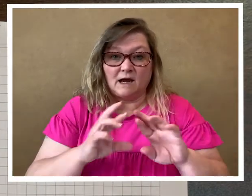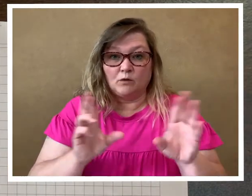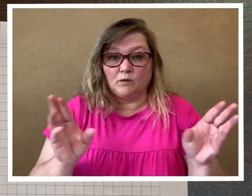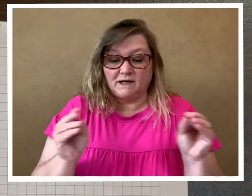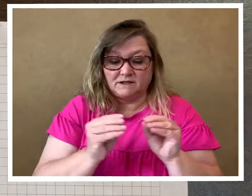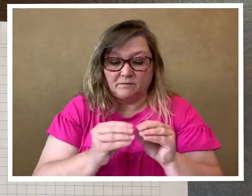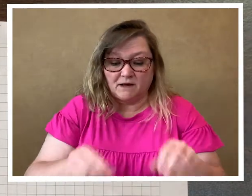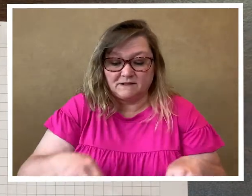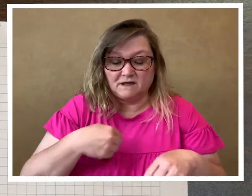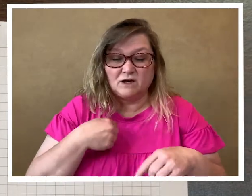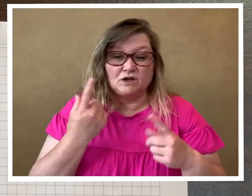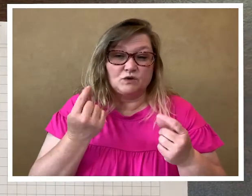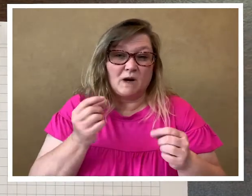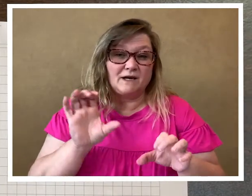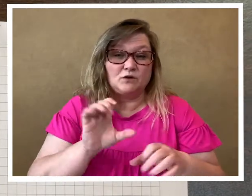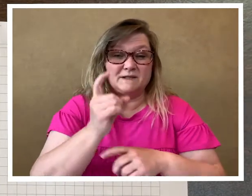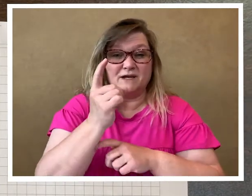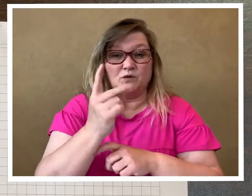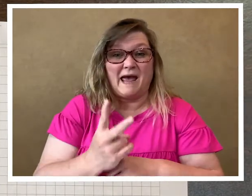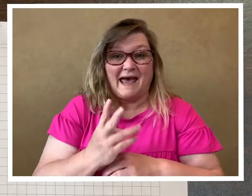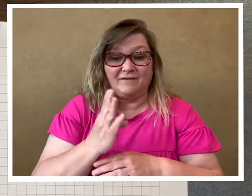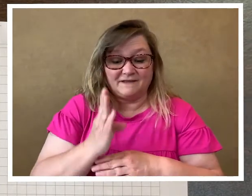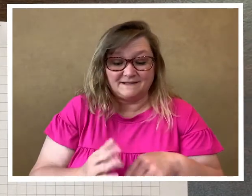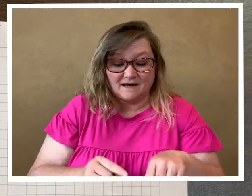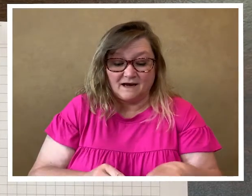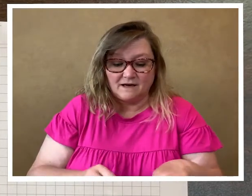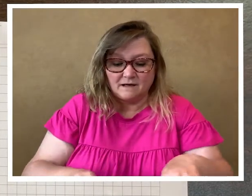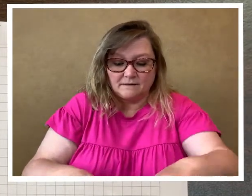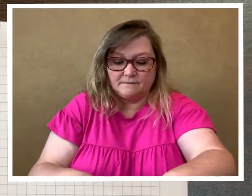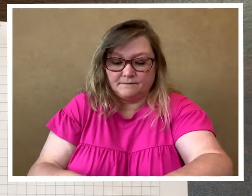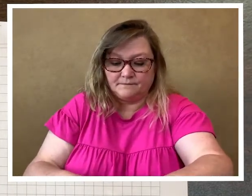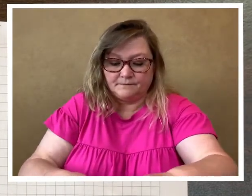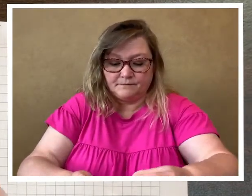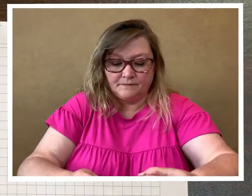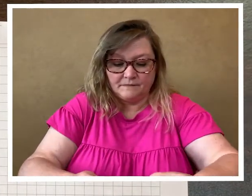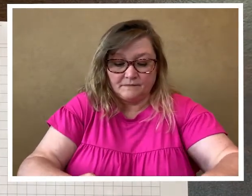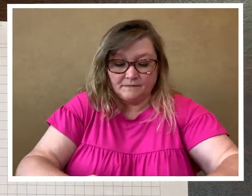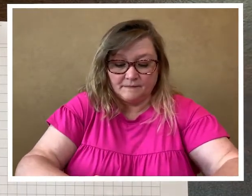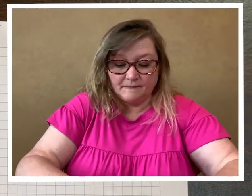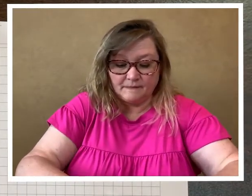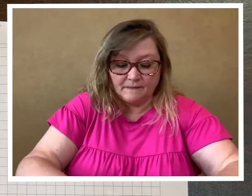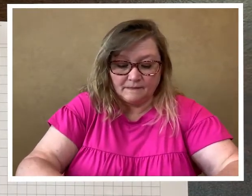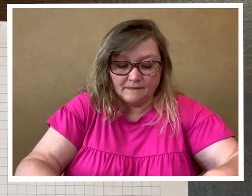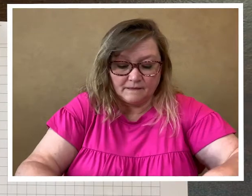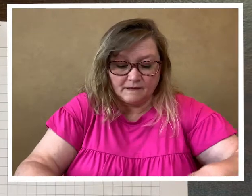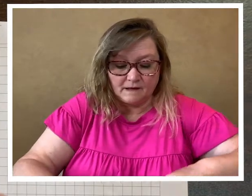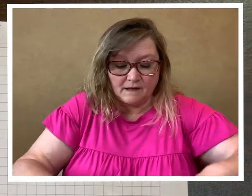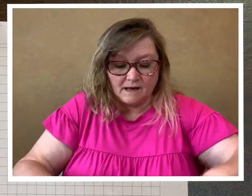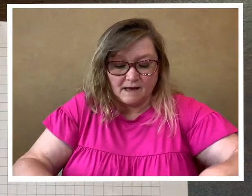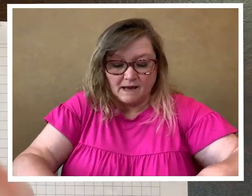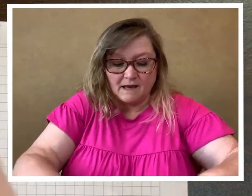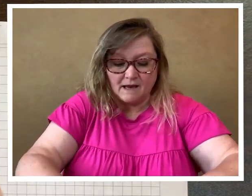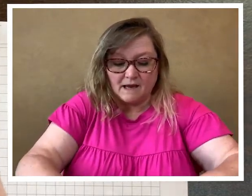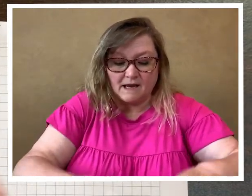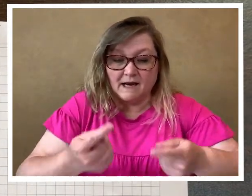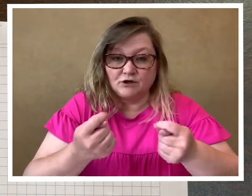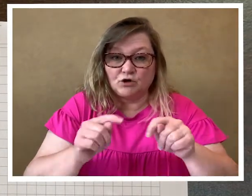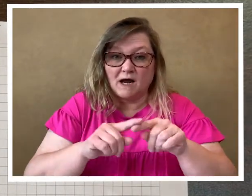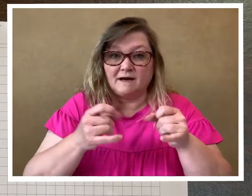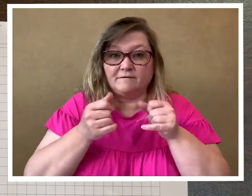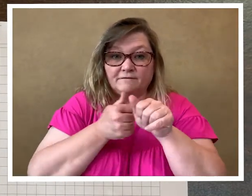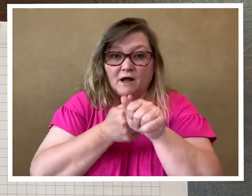we're ready to mount it. so what I do is I do half the side and I try to follow